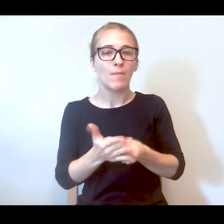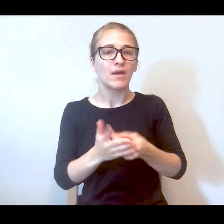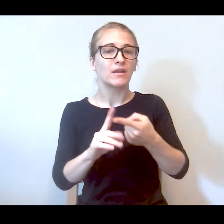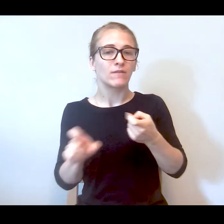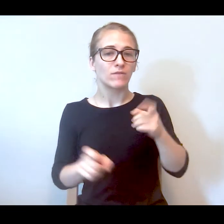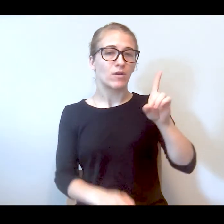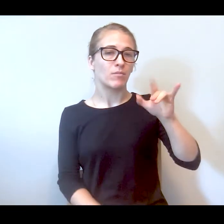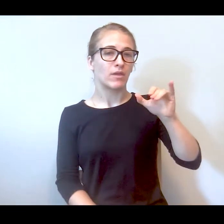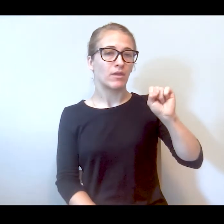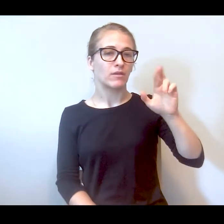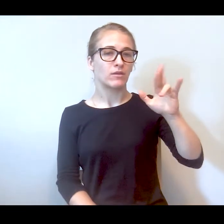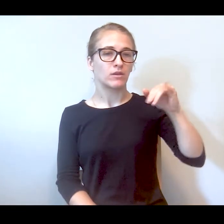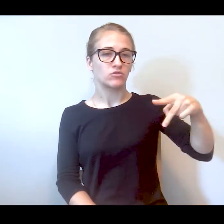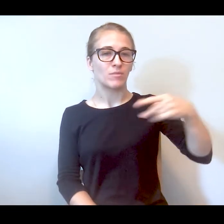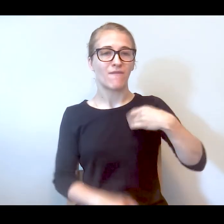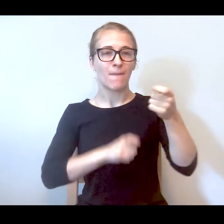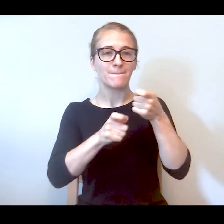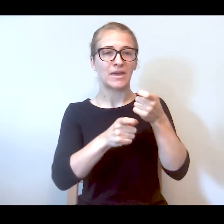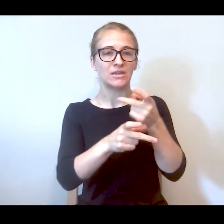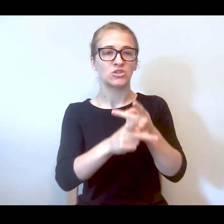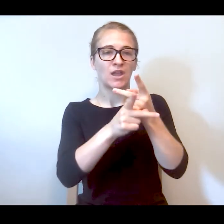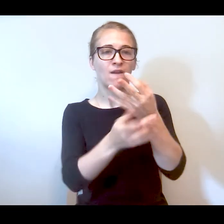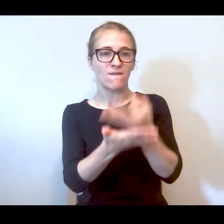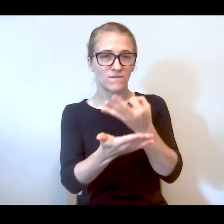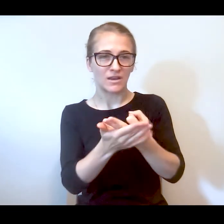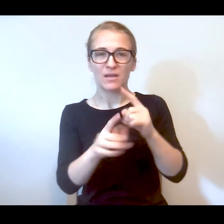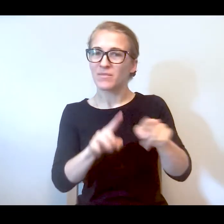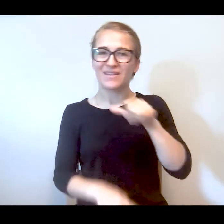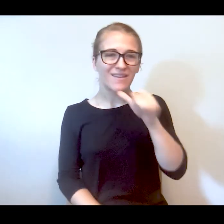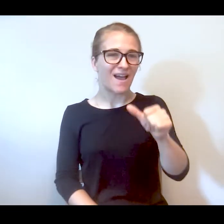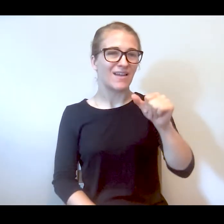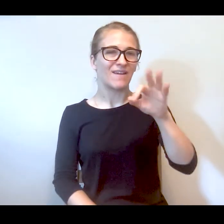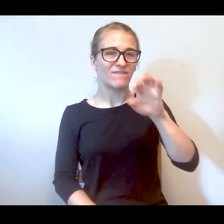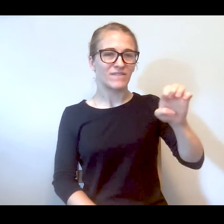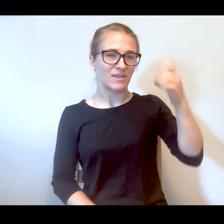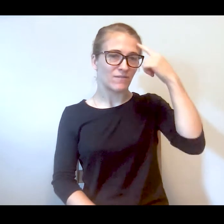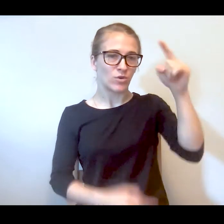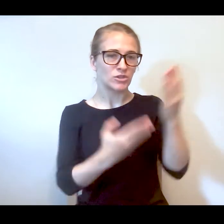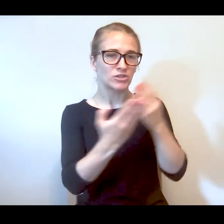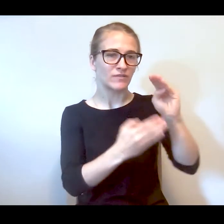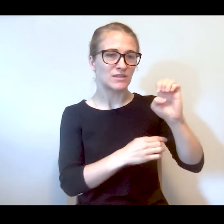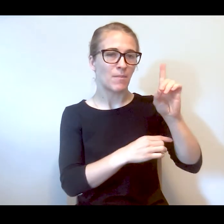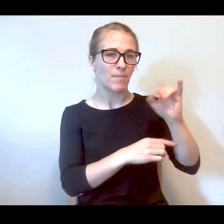there was funding available but not fee for service Medicaid billing, so we just unfortunately weren't